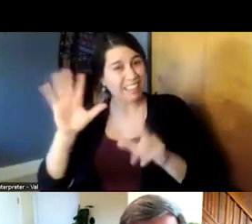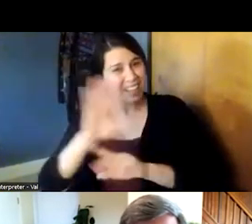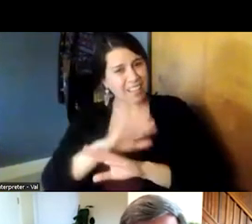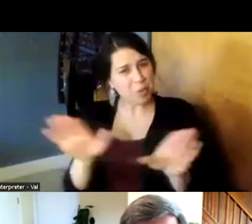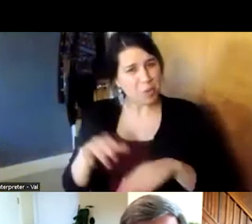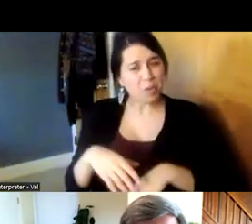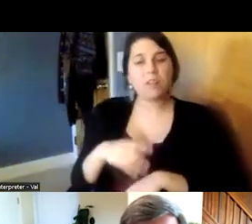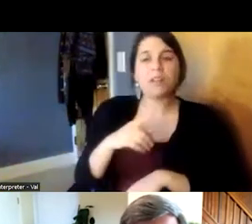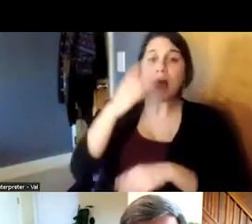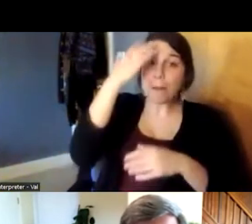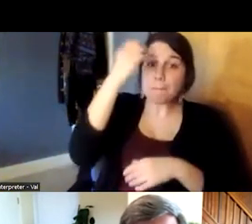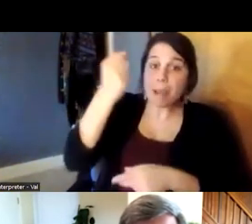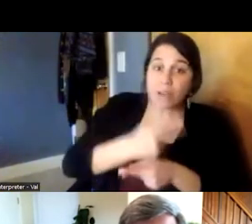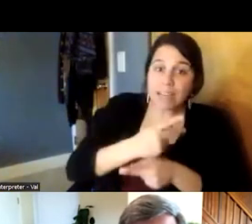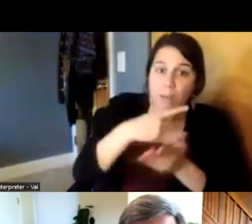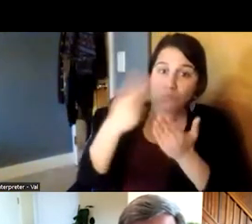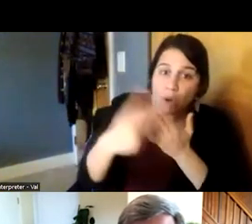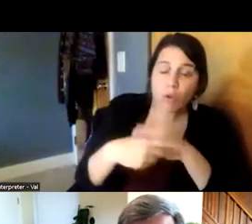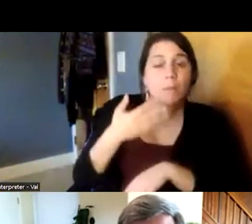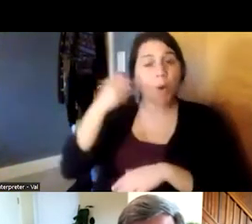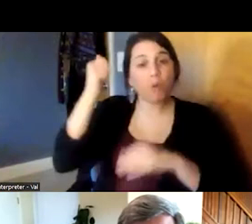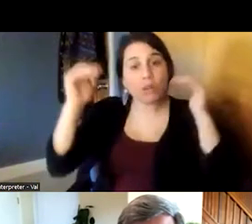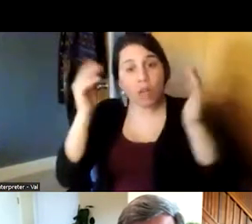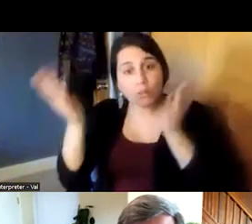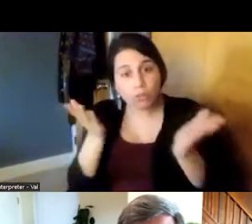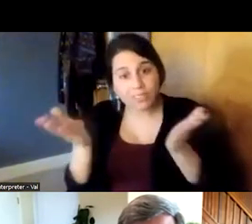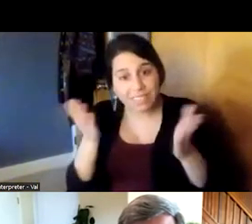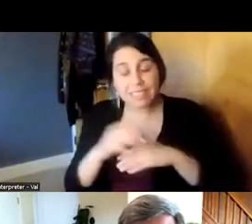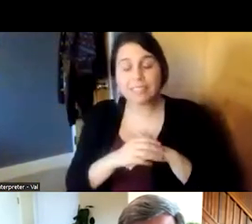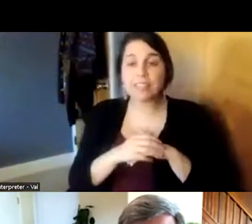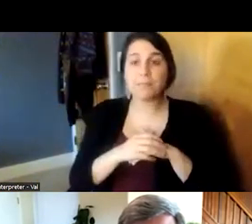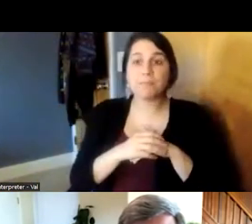in the memory care program and the older adult services um even when we work with mips like